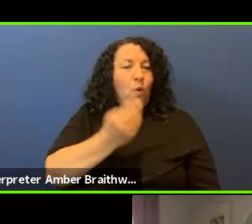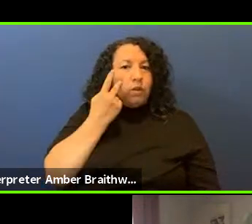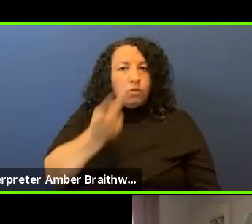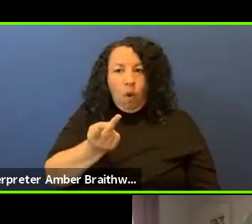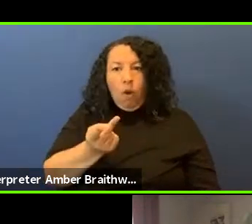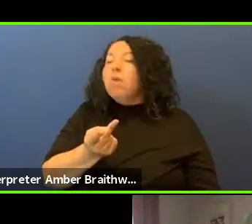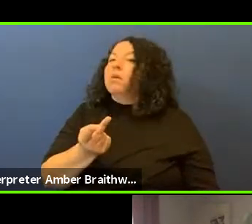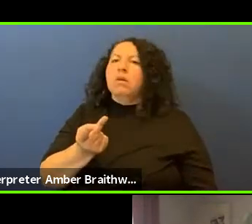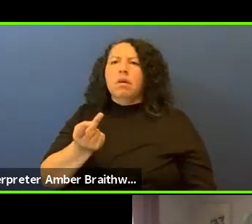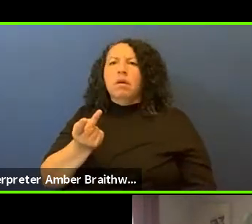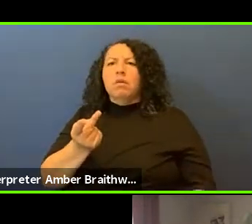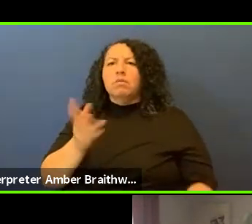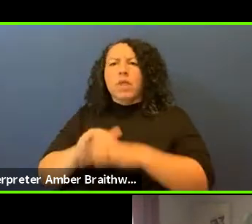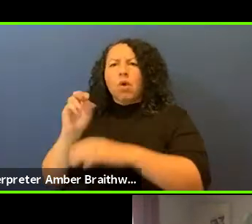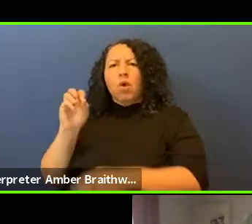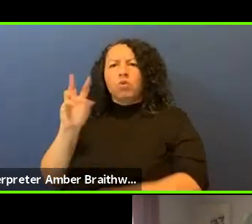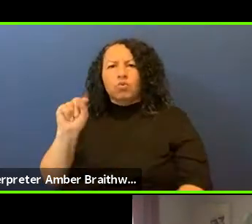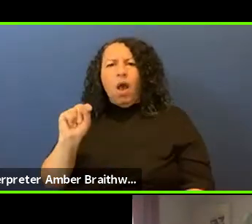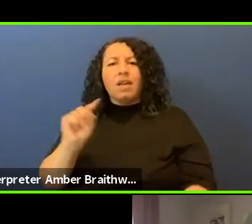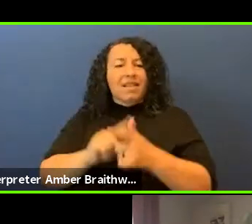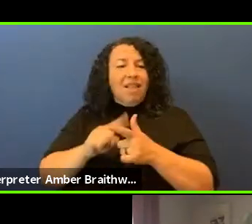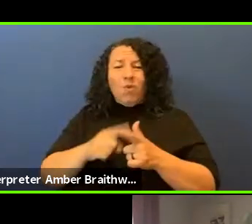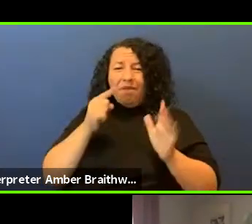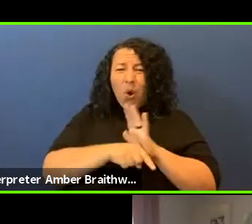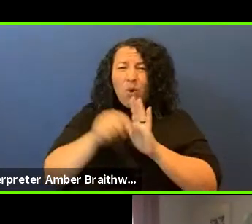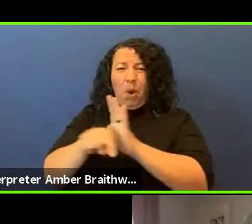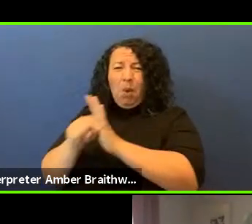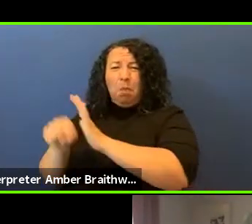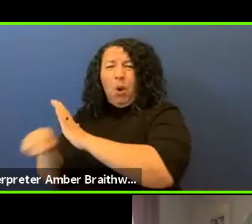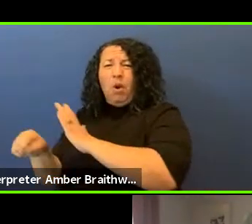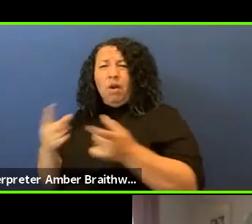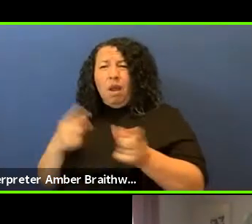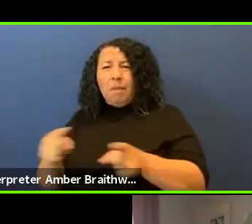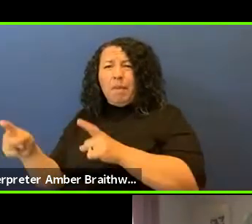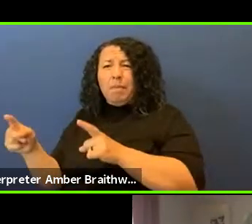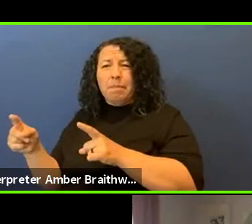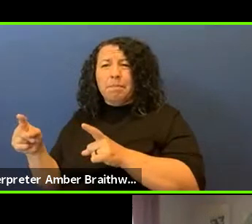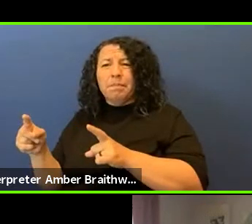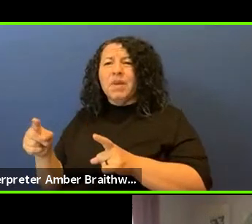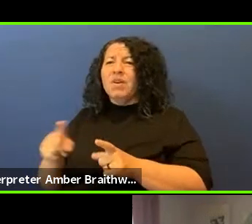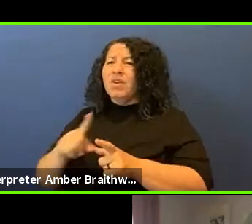homicides going on. And so this very real stuff is often